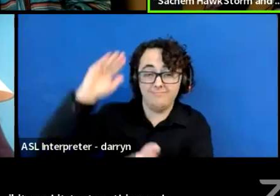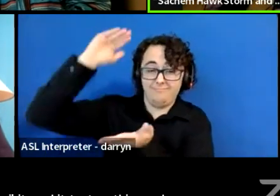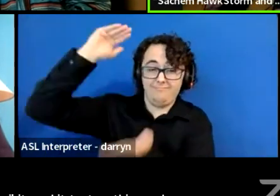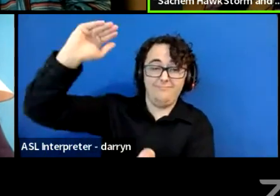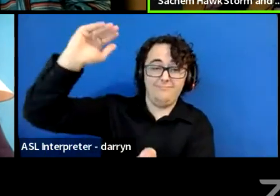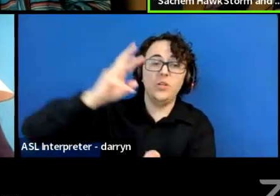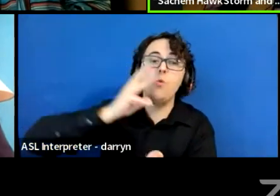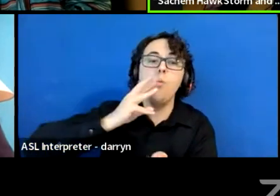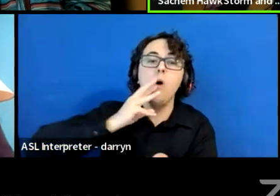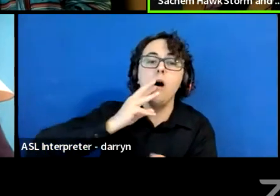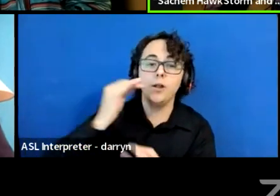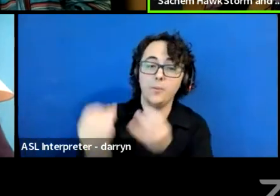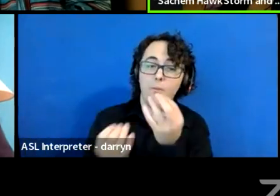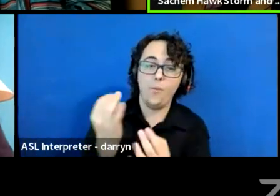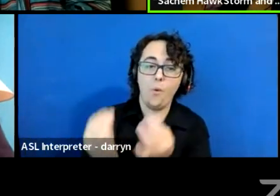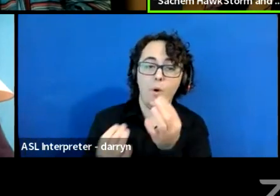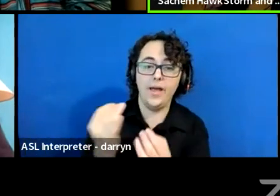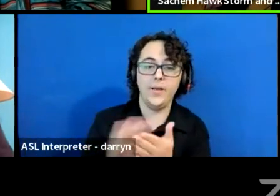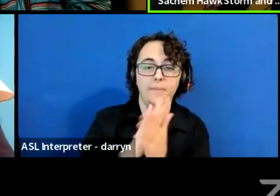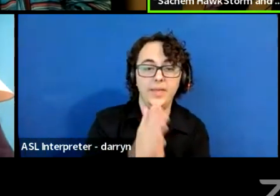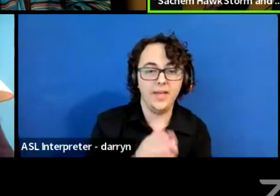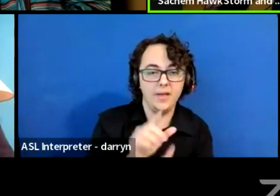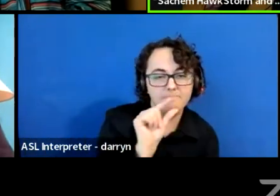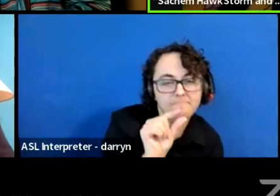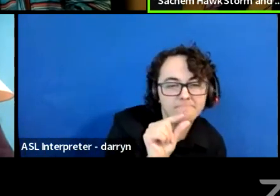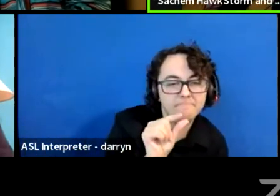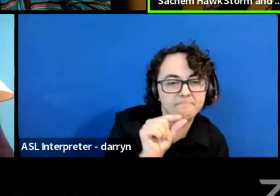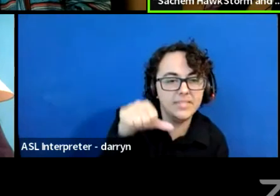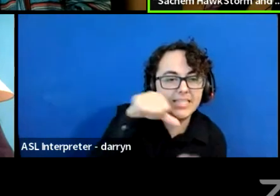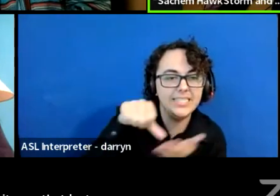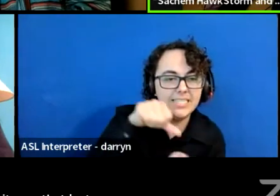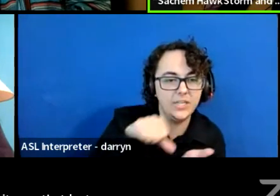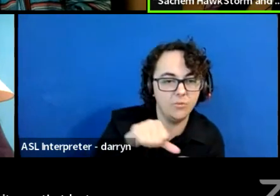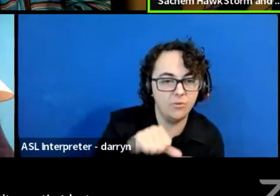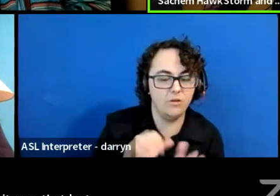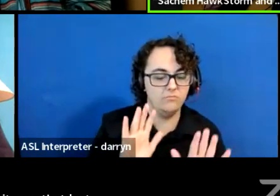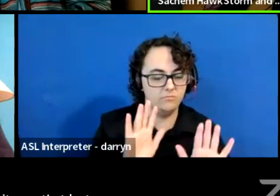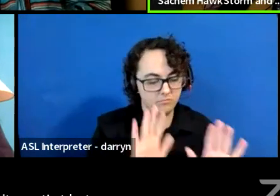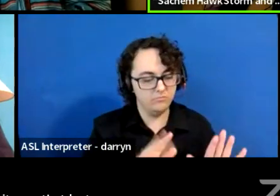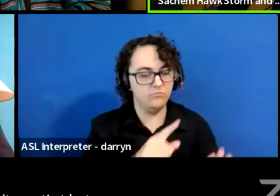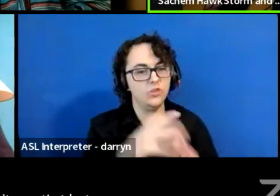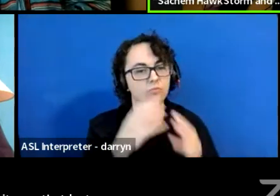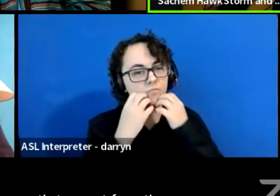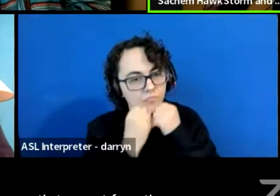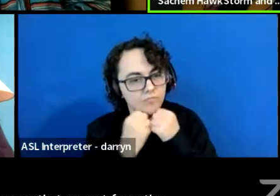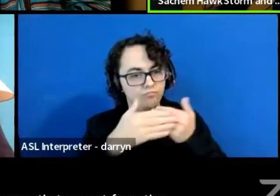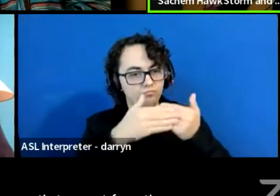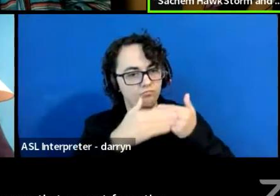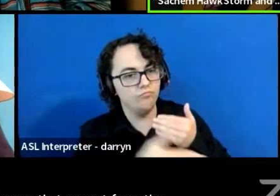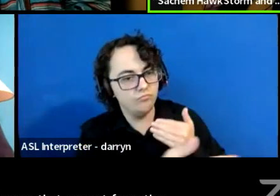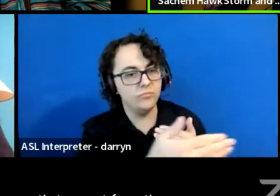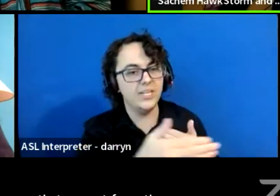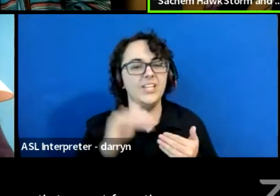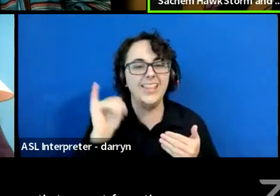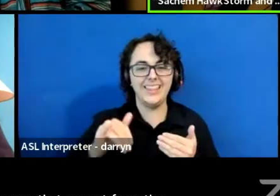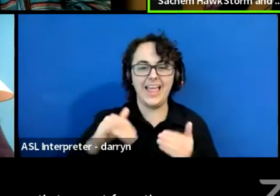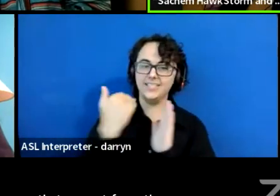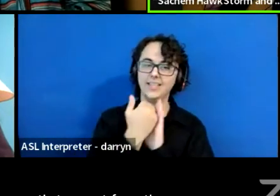And so it was that lesson that we got from the maple syrup and that we have to bring back.